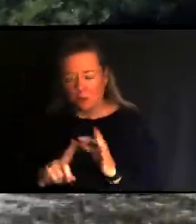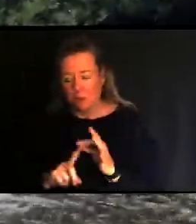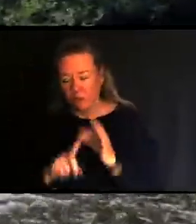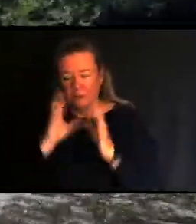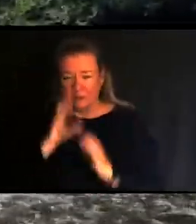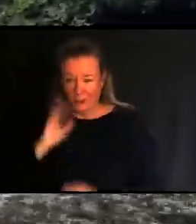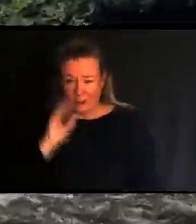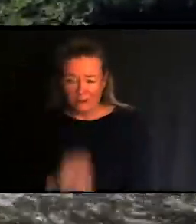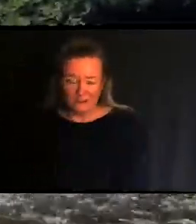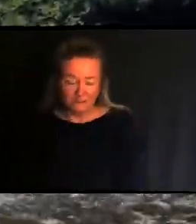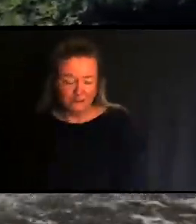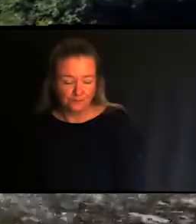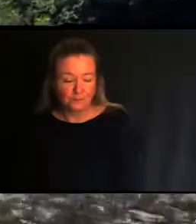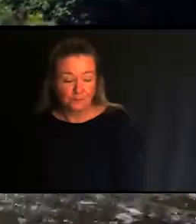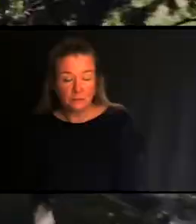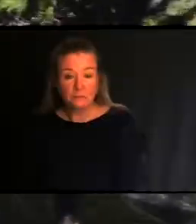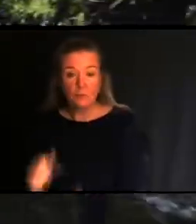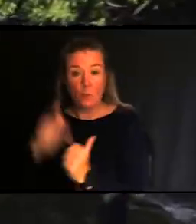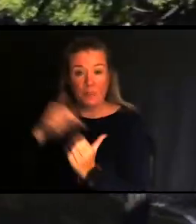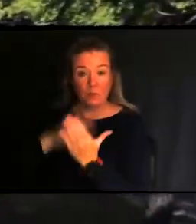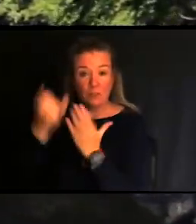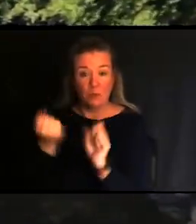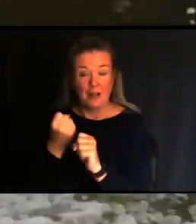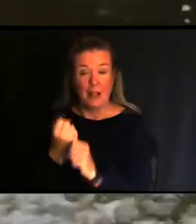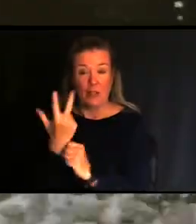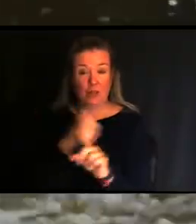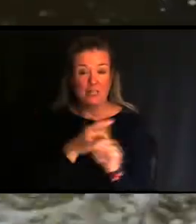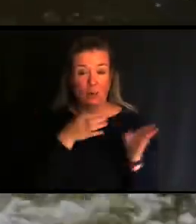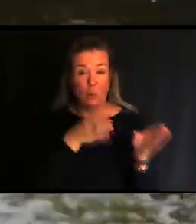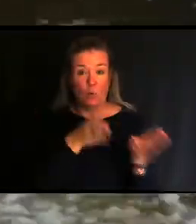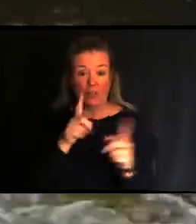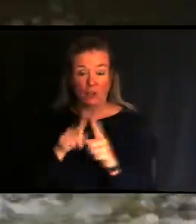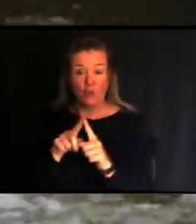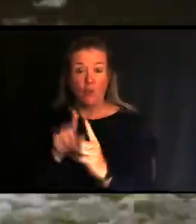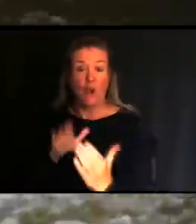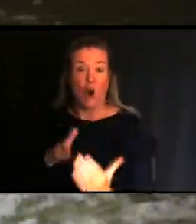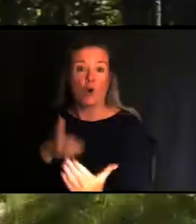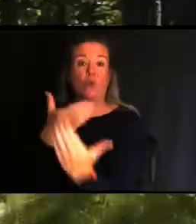So, in this project, we created three different ways to get down into the water.